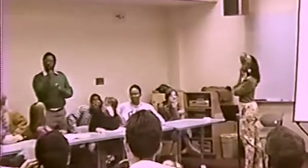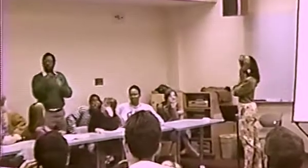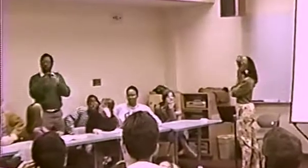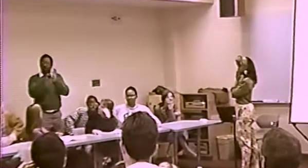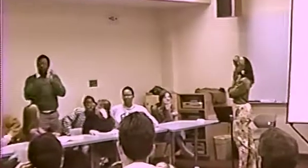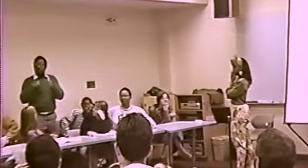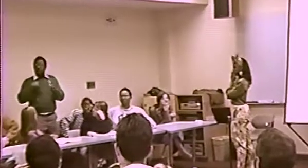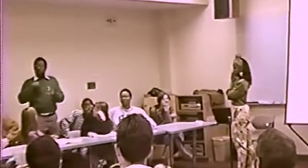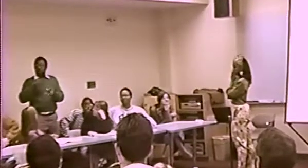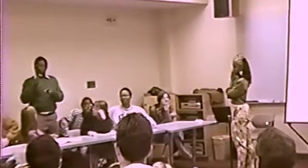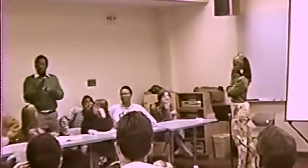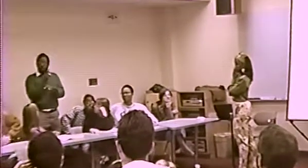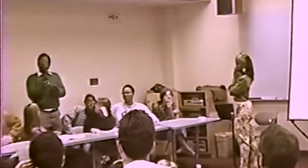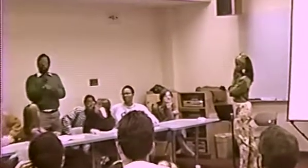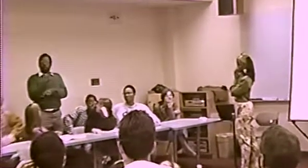WILL BE